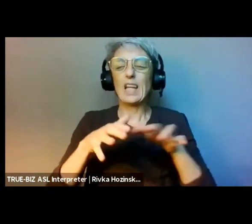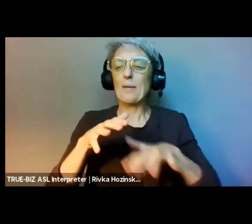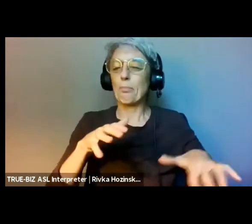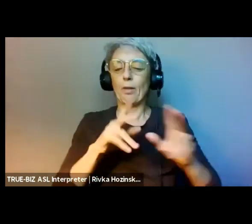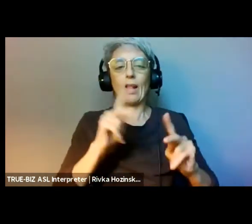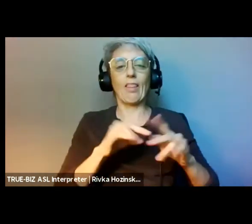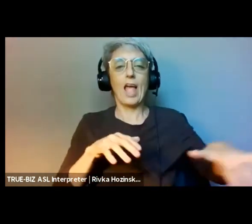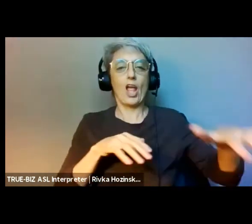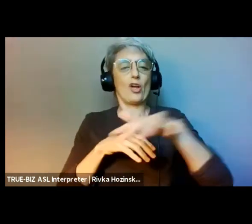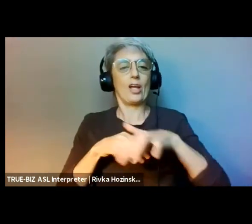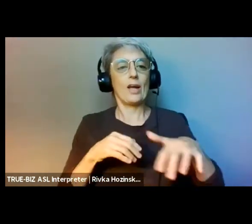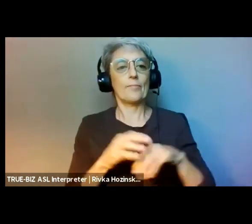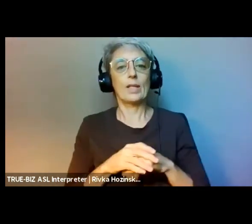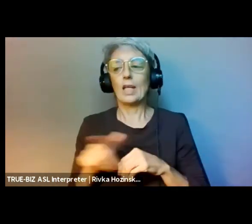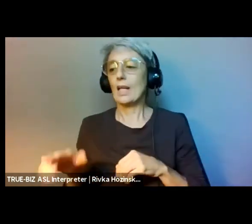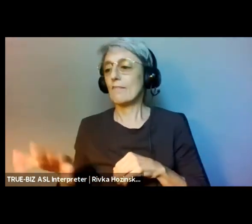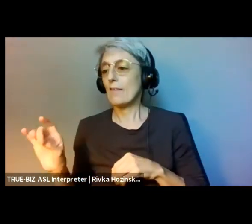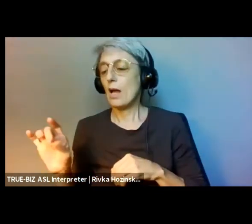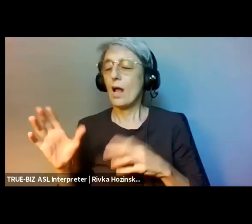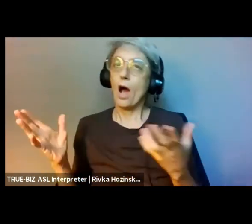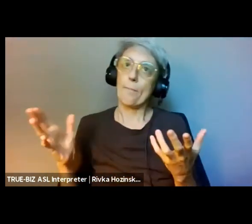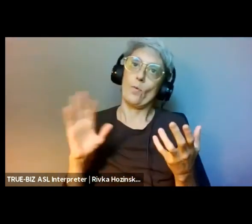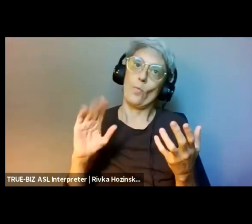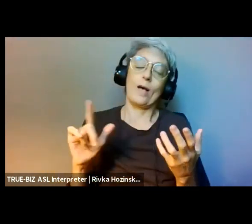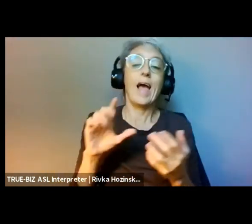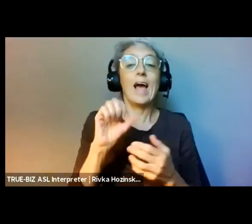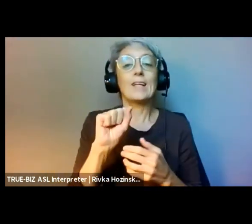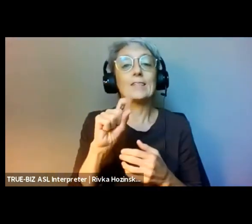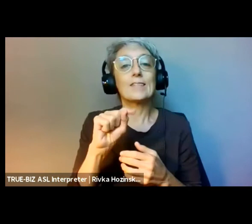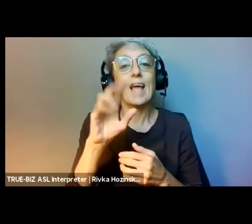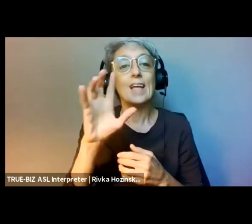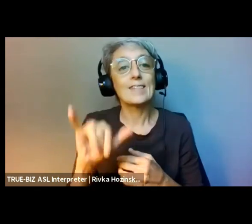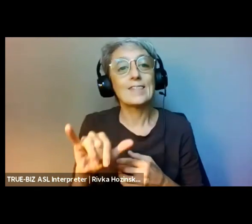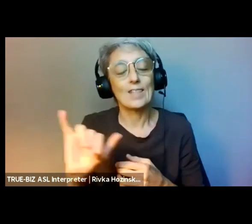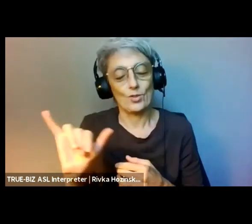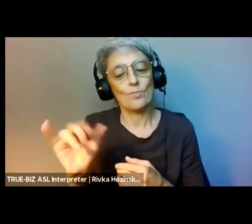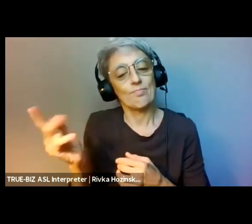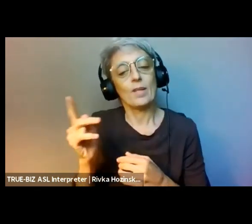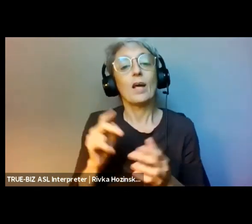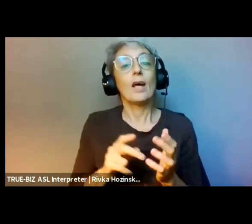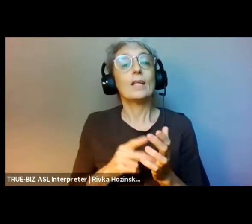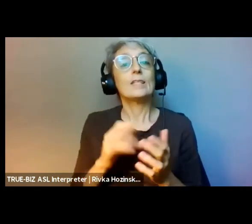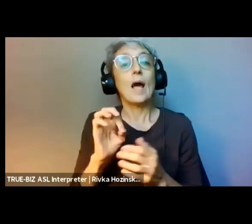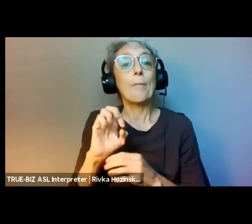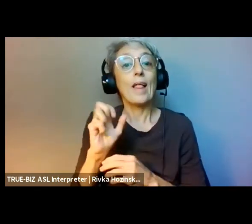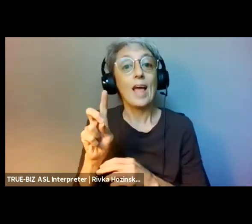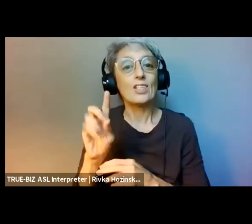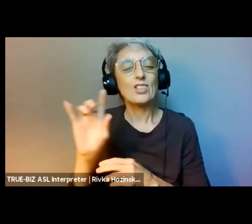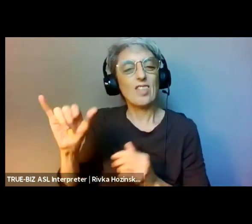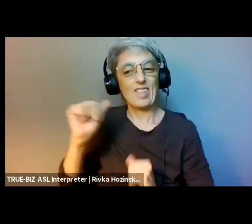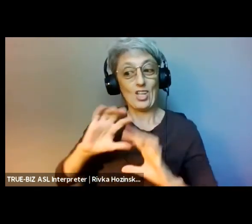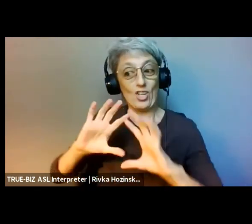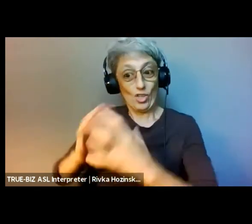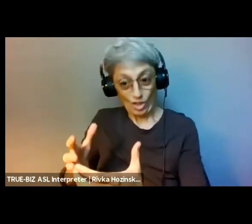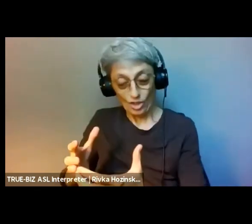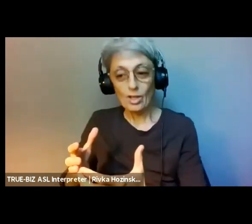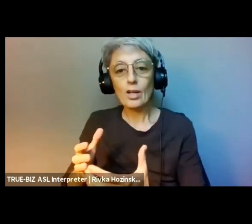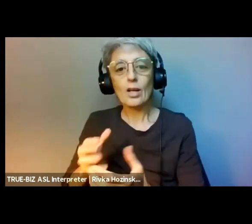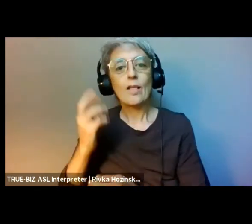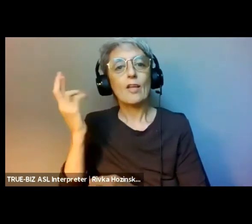Her activism ranges from removal of mascots, water protector, indigenous identity, and protecting her traditional homelands